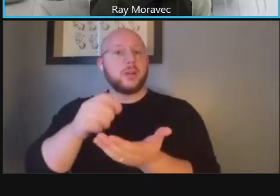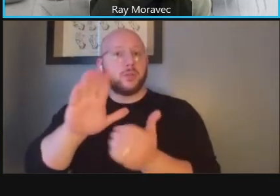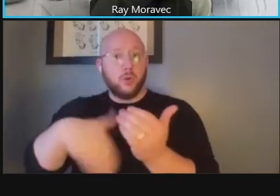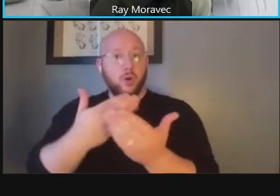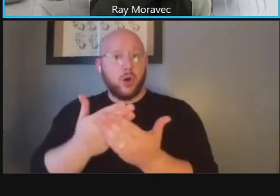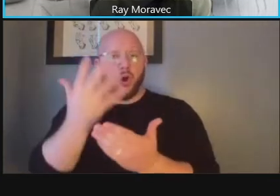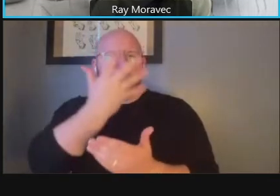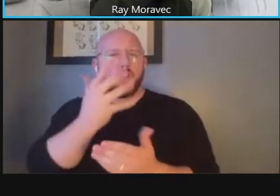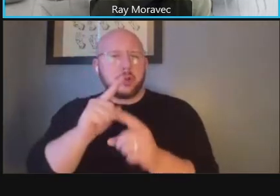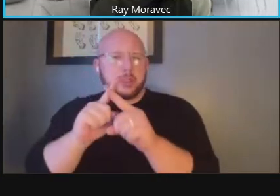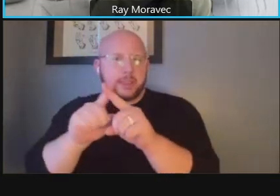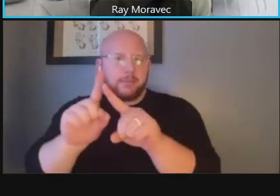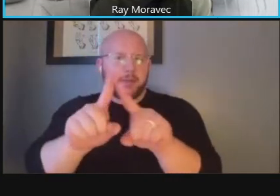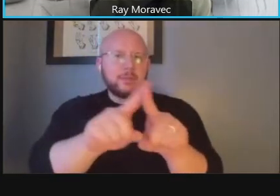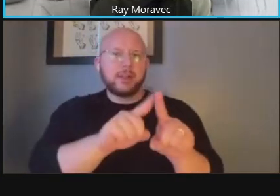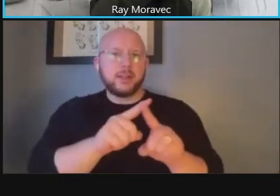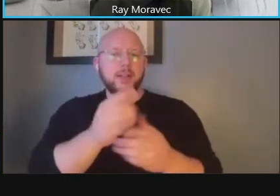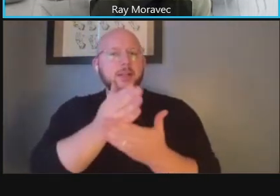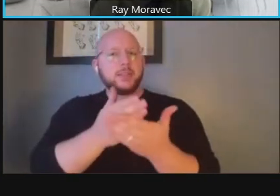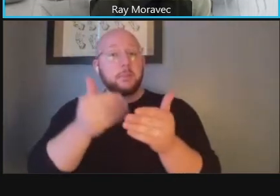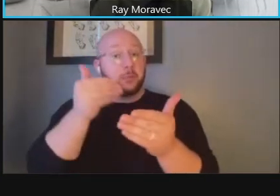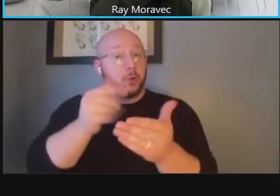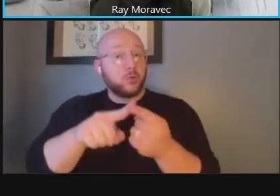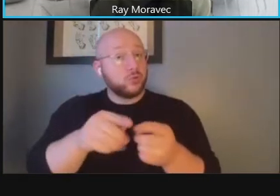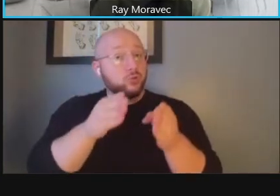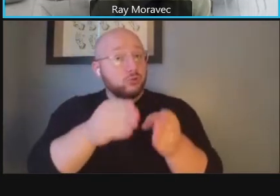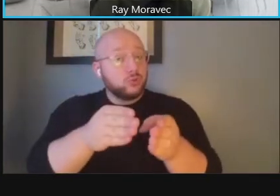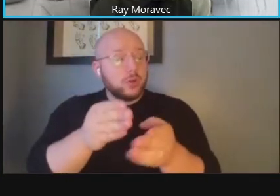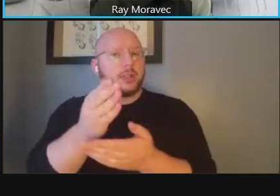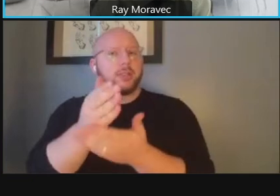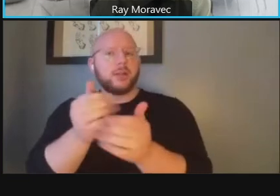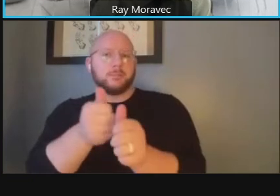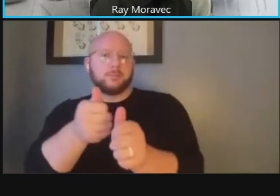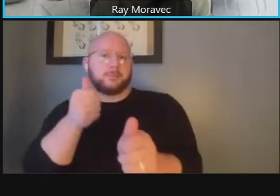some are back from the road somewhere near the road you see different plantings and treatments